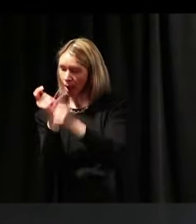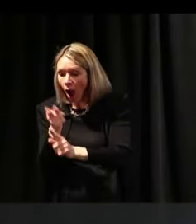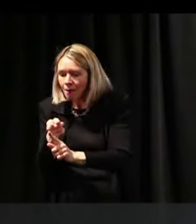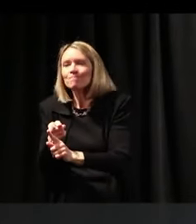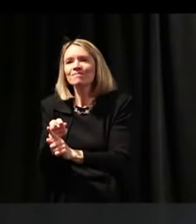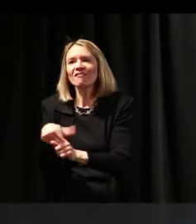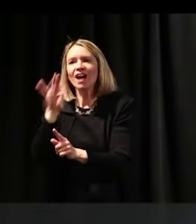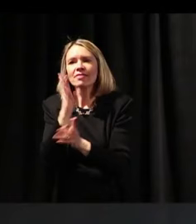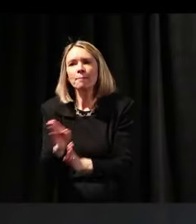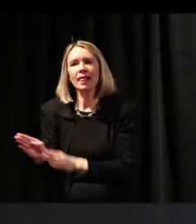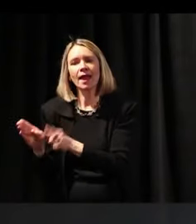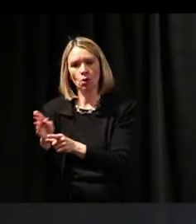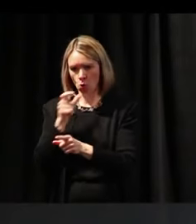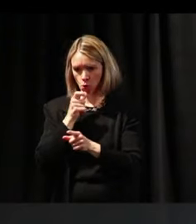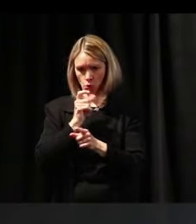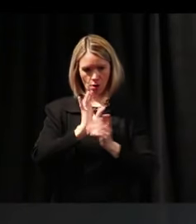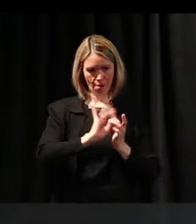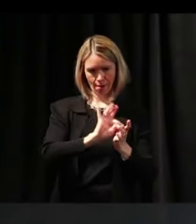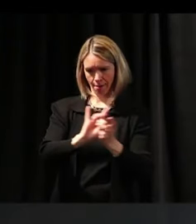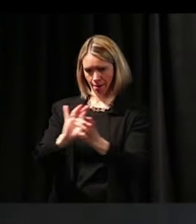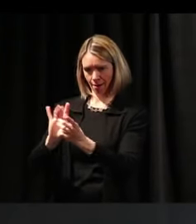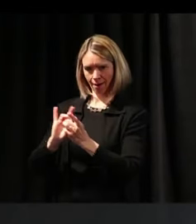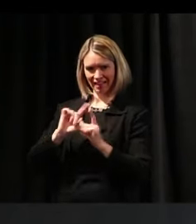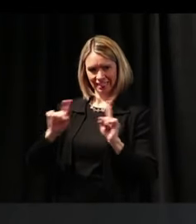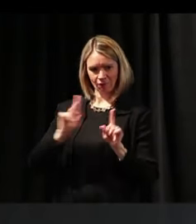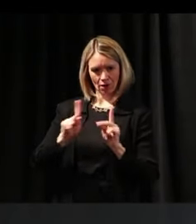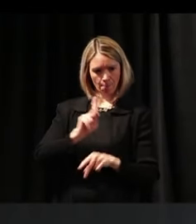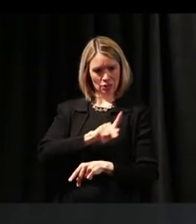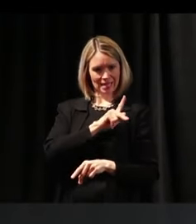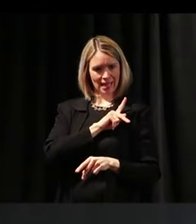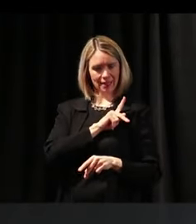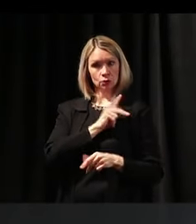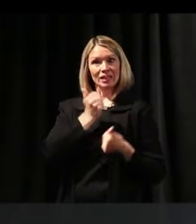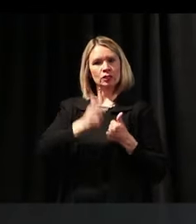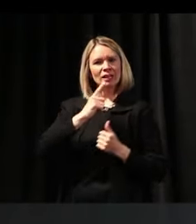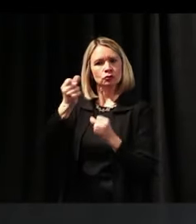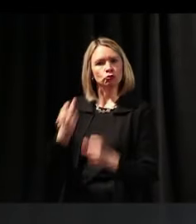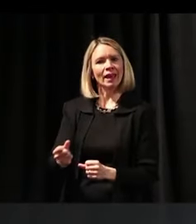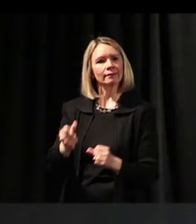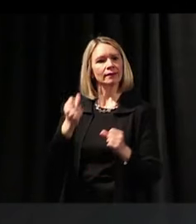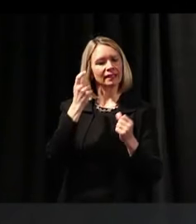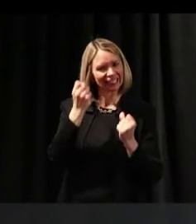There's all these different personalities on your team, on successful teams.